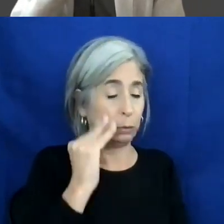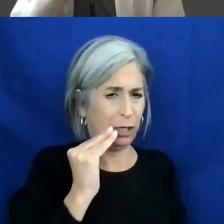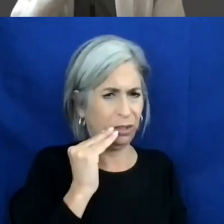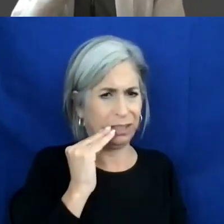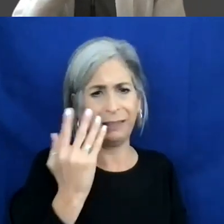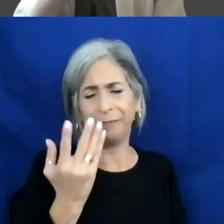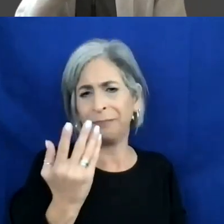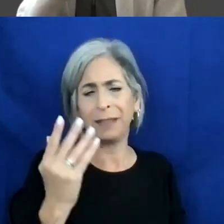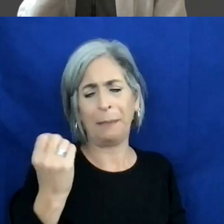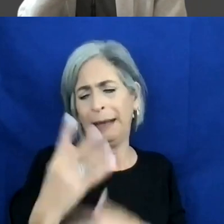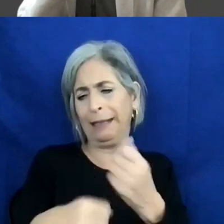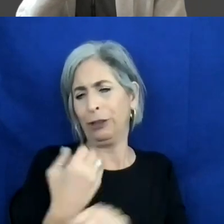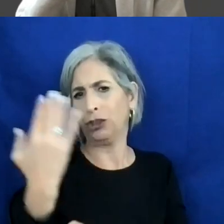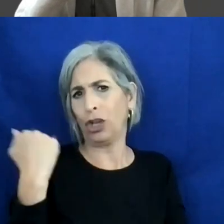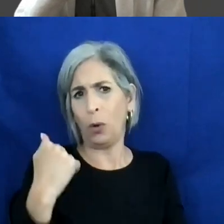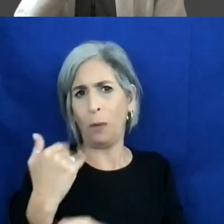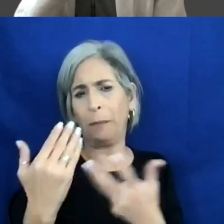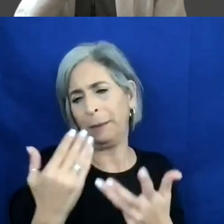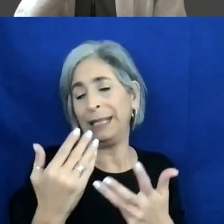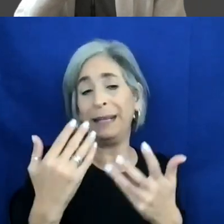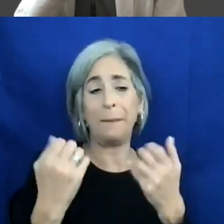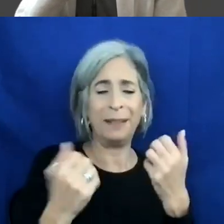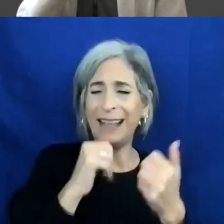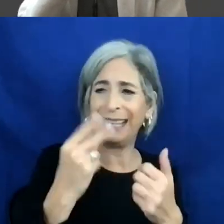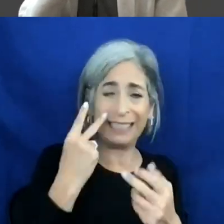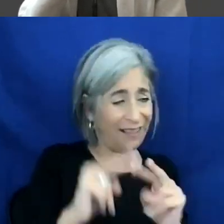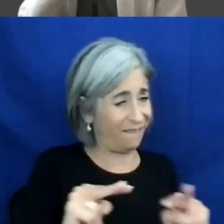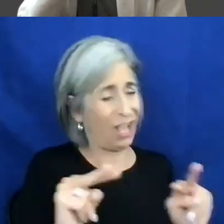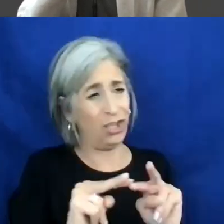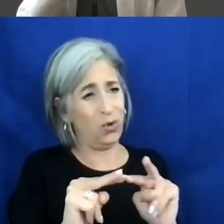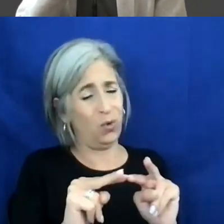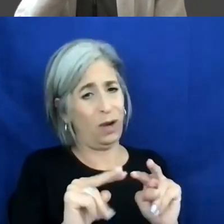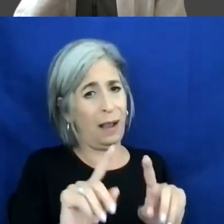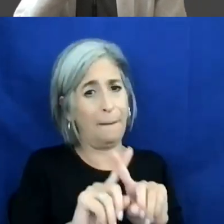didn't see the value in that and now most major corporations have running UX teams.